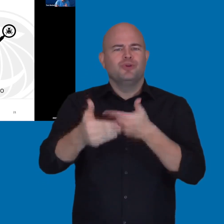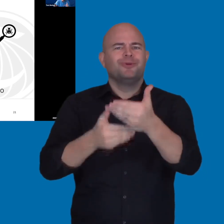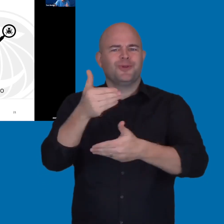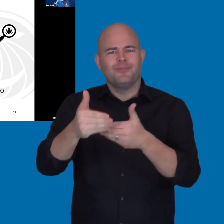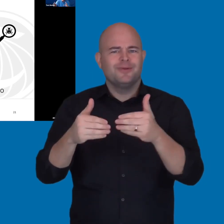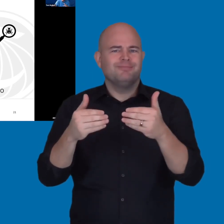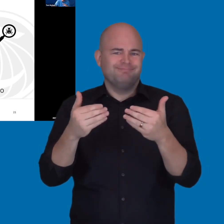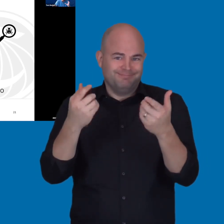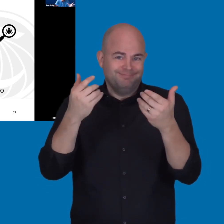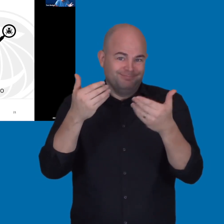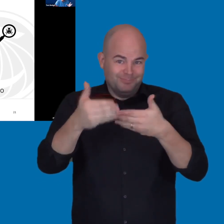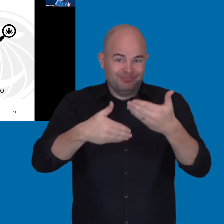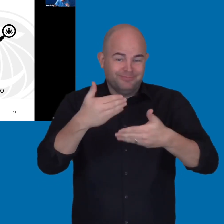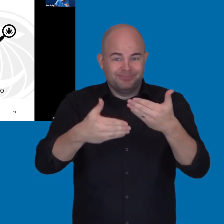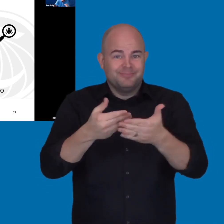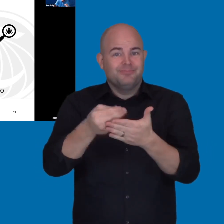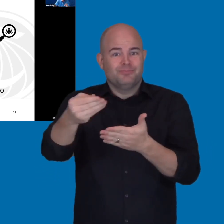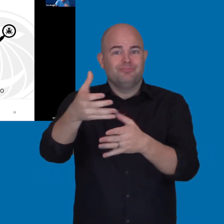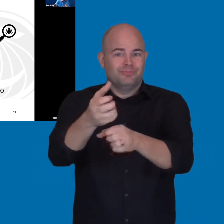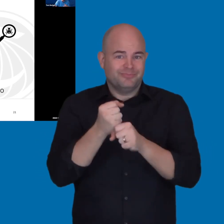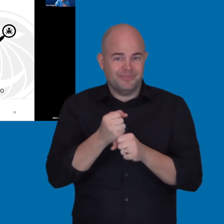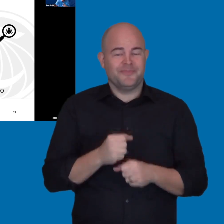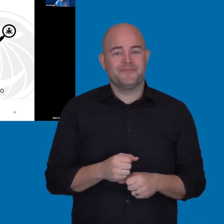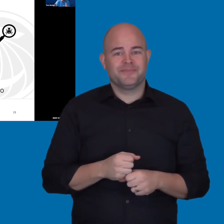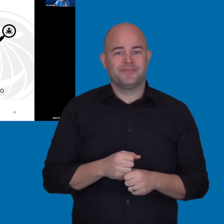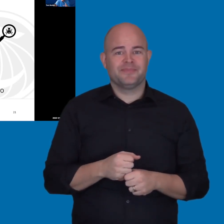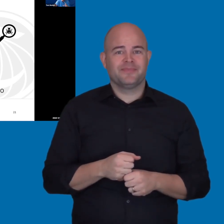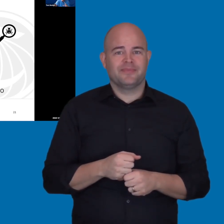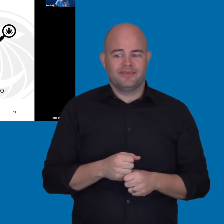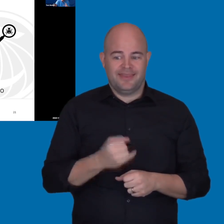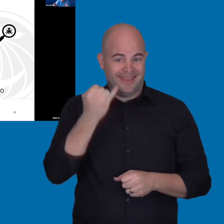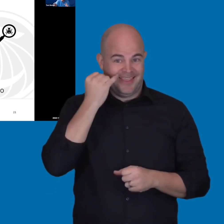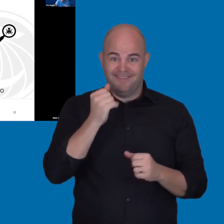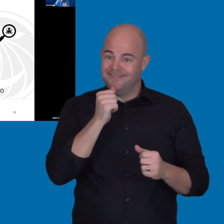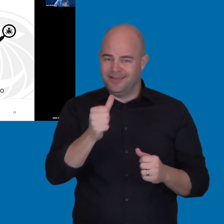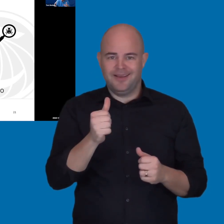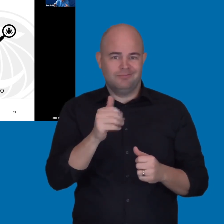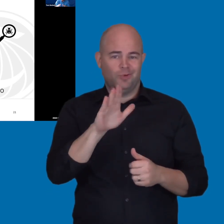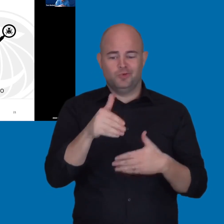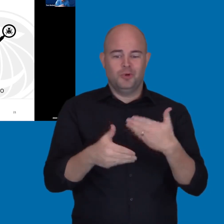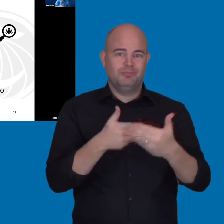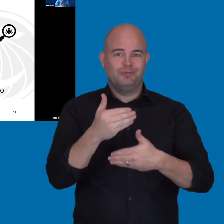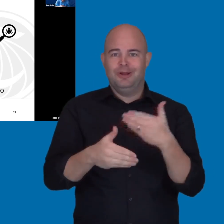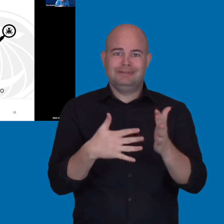So, as I mentioned in the previous step, based upon impact, the person doing the accessibility review